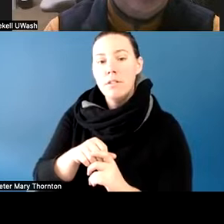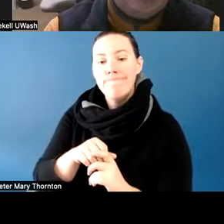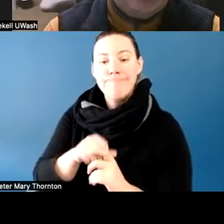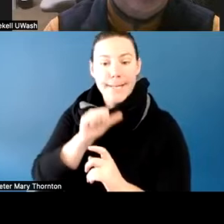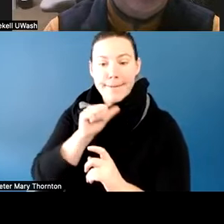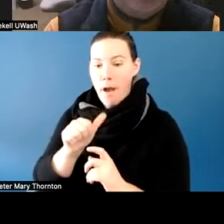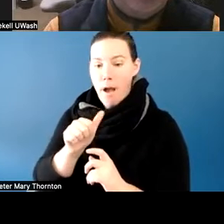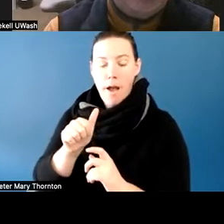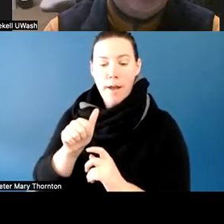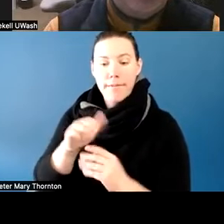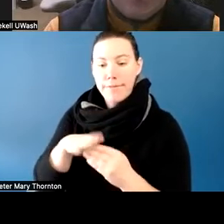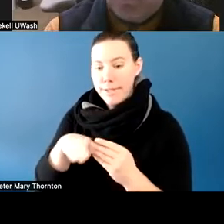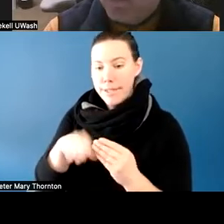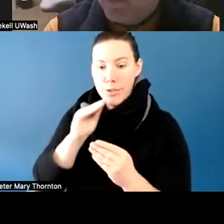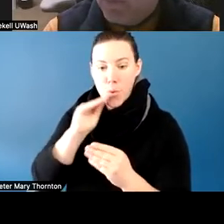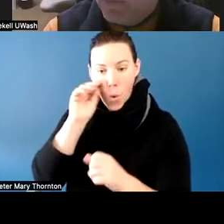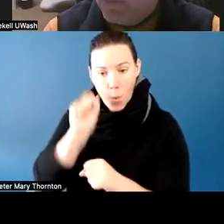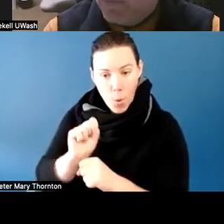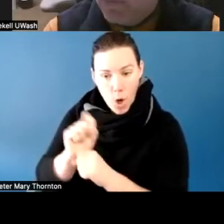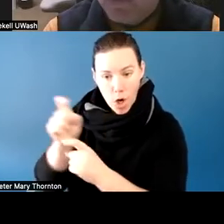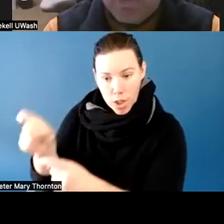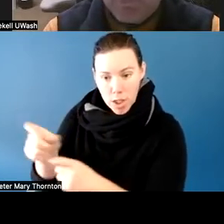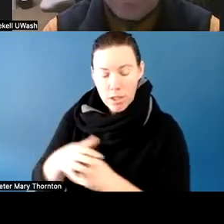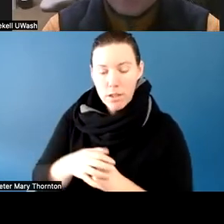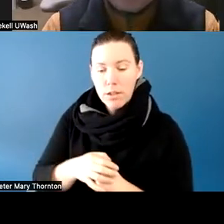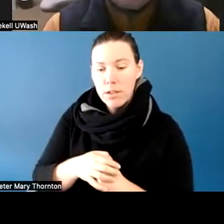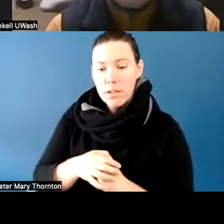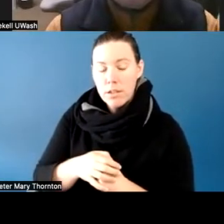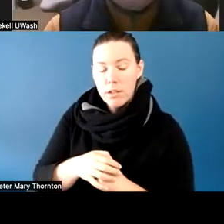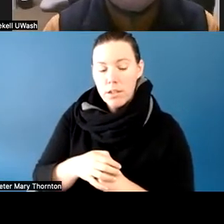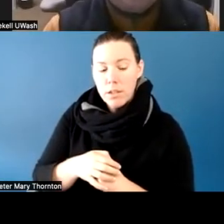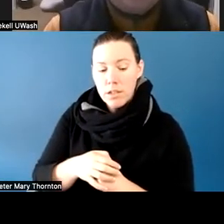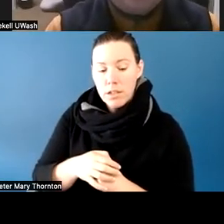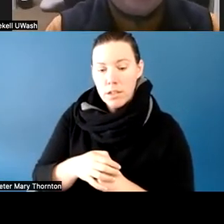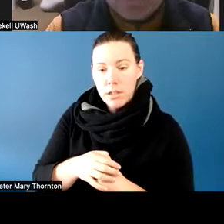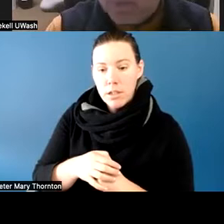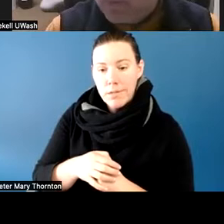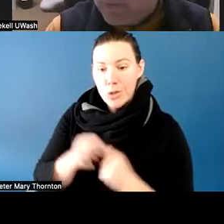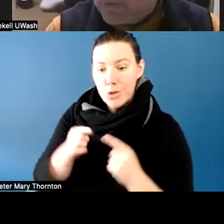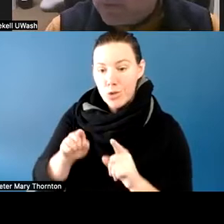was getting very frustrated during class.